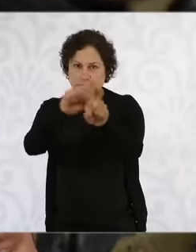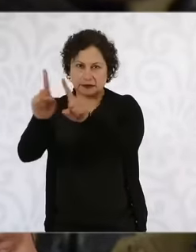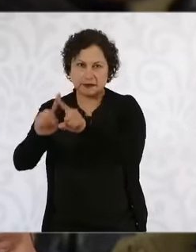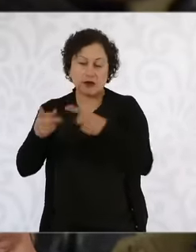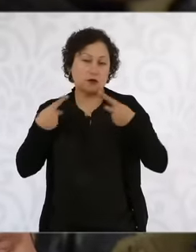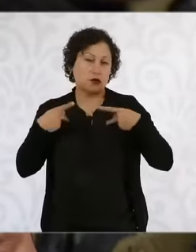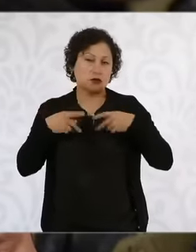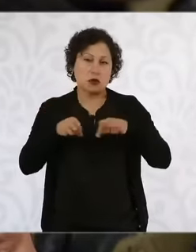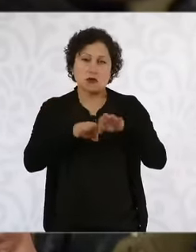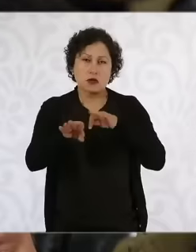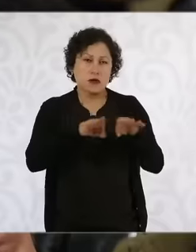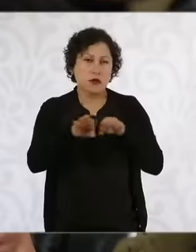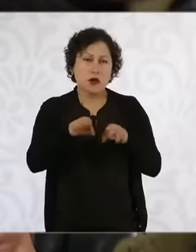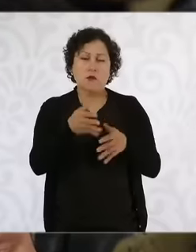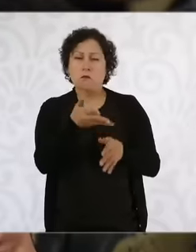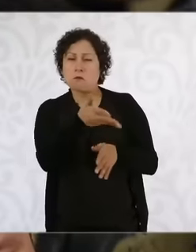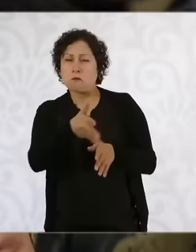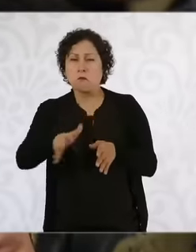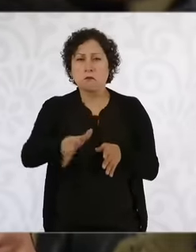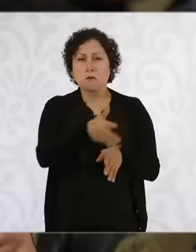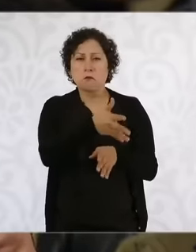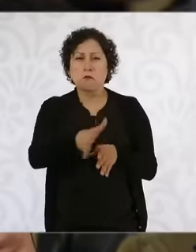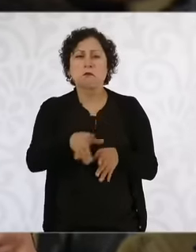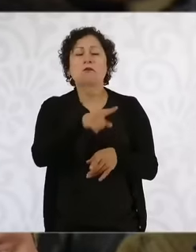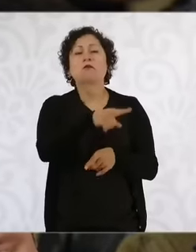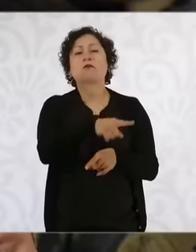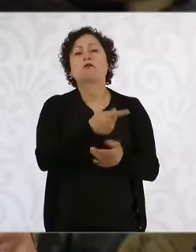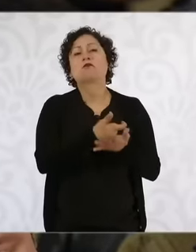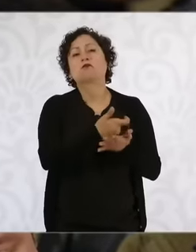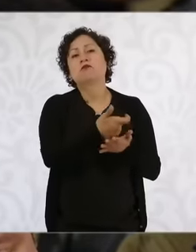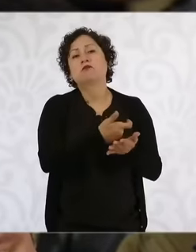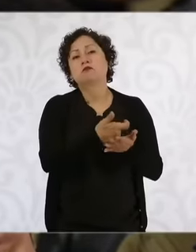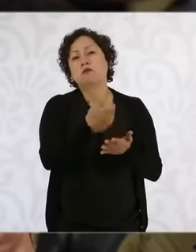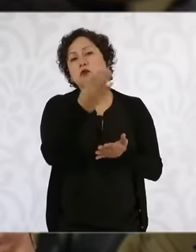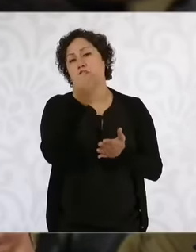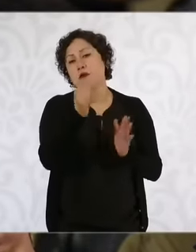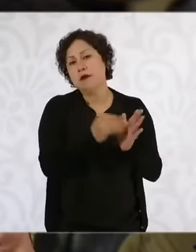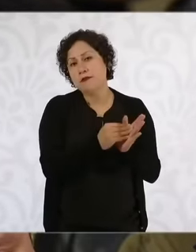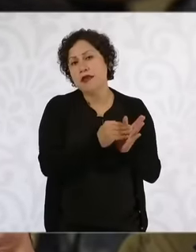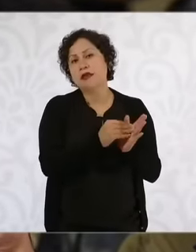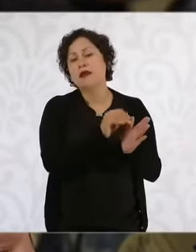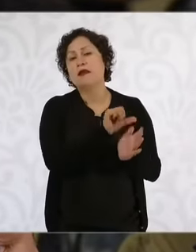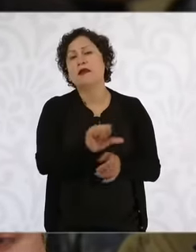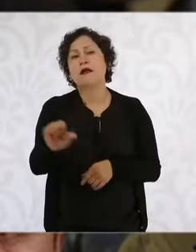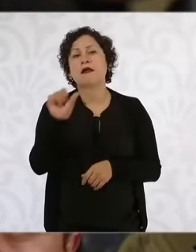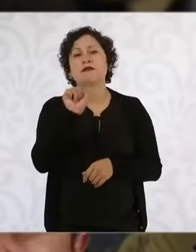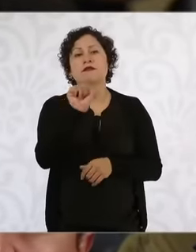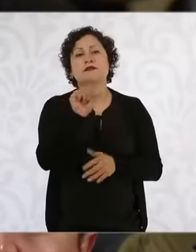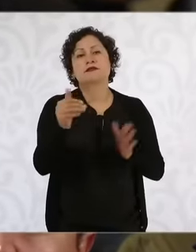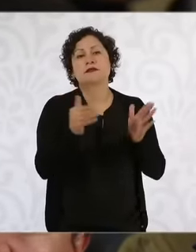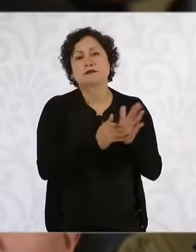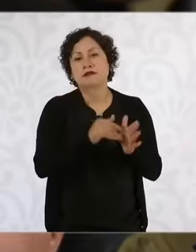basic worker can fluctuate their base salary between 9,000 to 16,000 pesos 17,000 pesos which